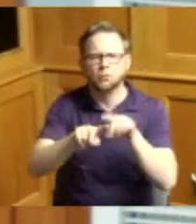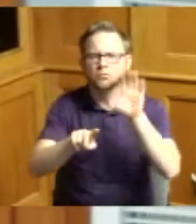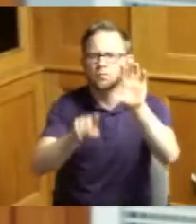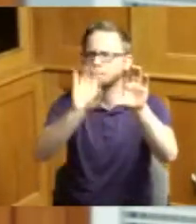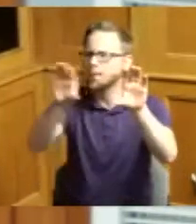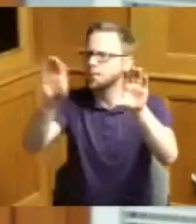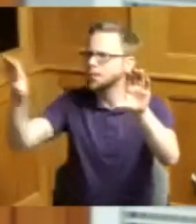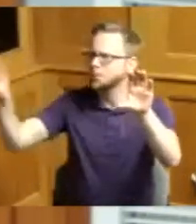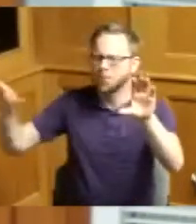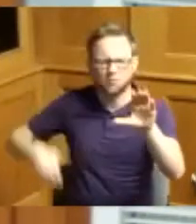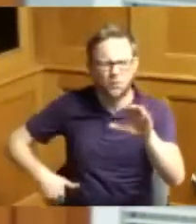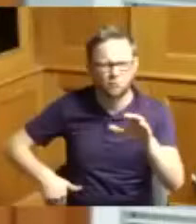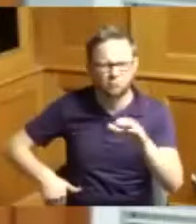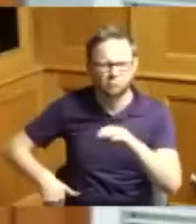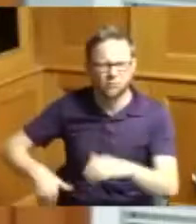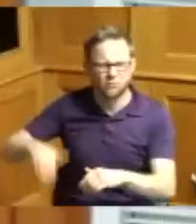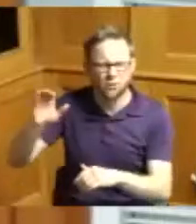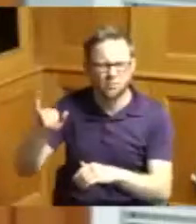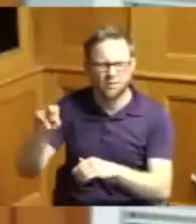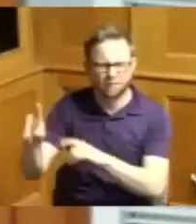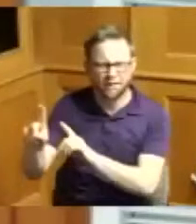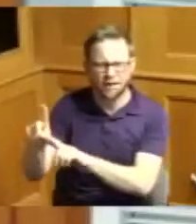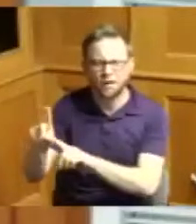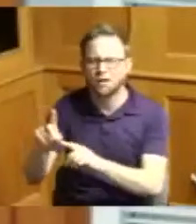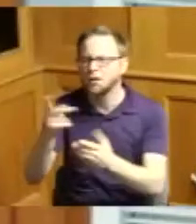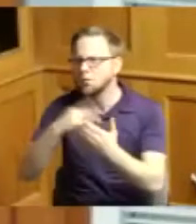and the Black History Month was something we used to have programs about and be talked about in a